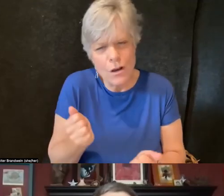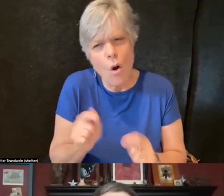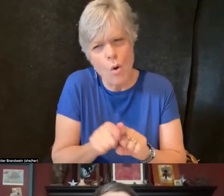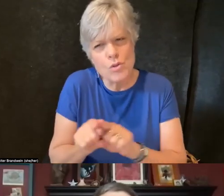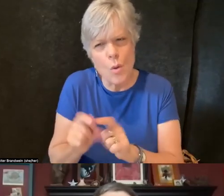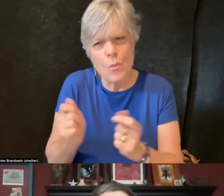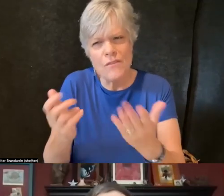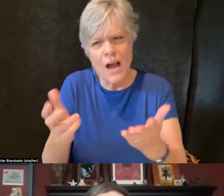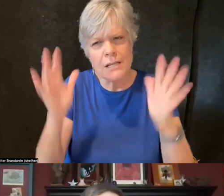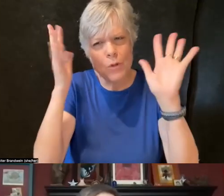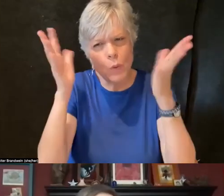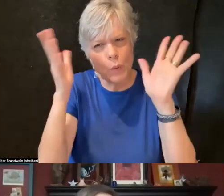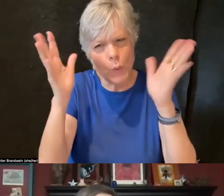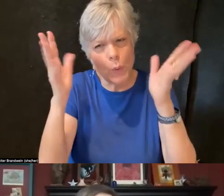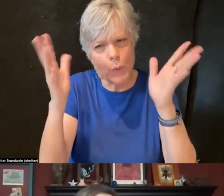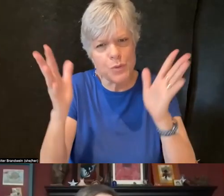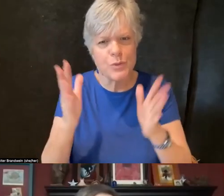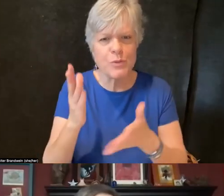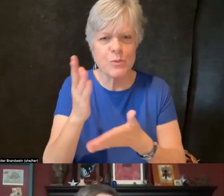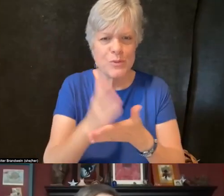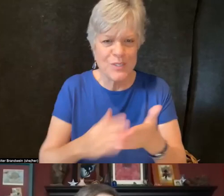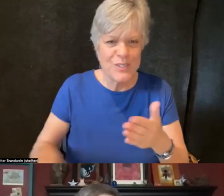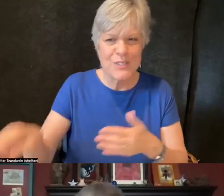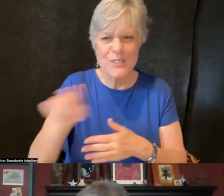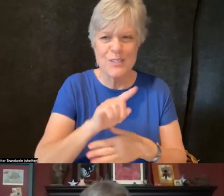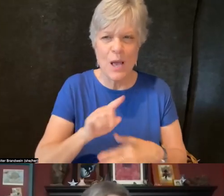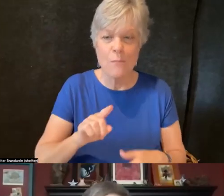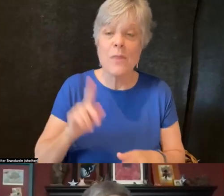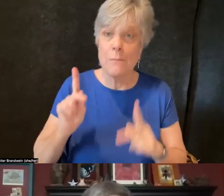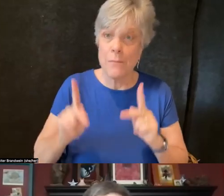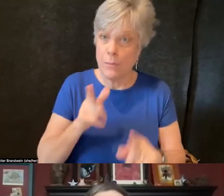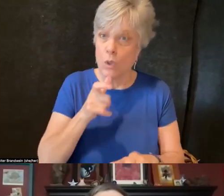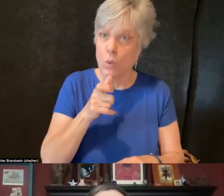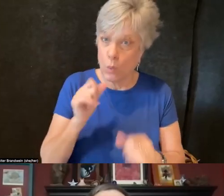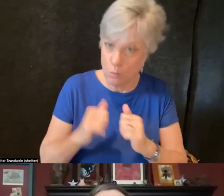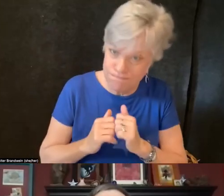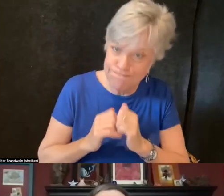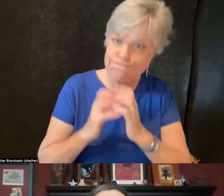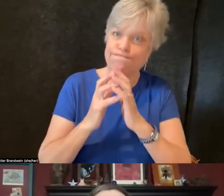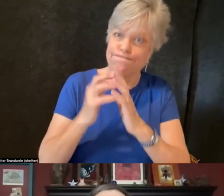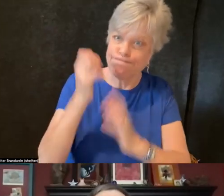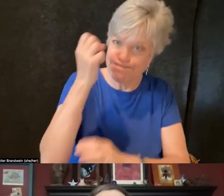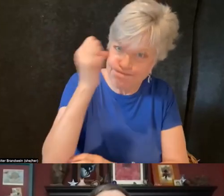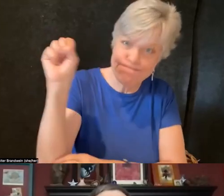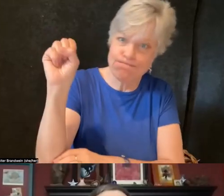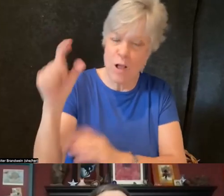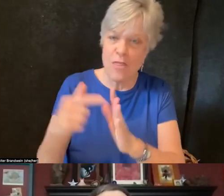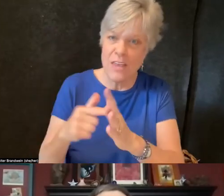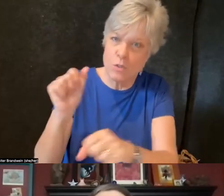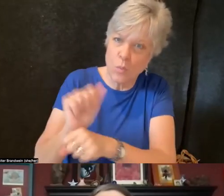to some of the forbearers who have really championed and talked about disability history.